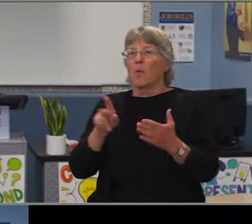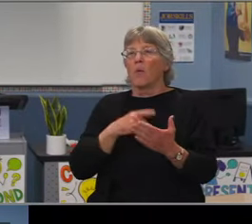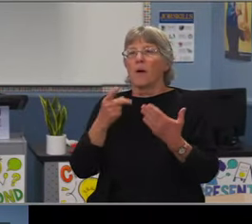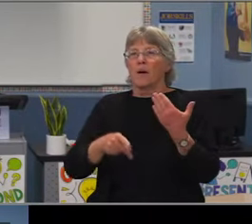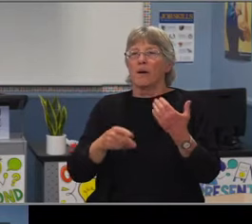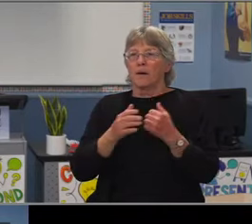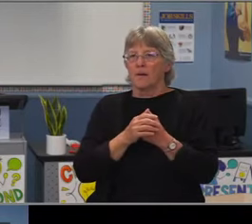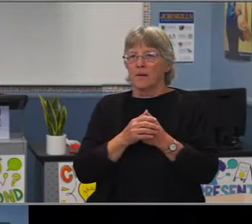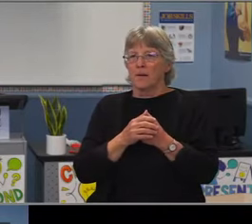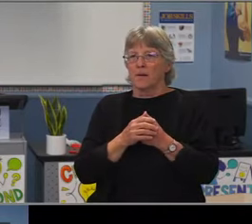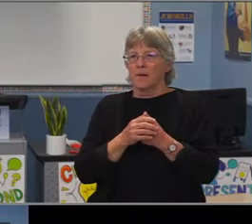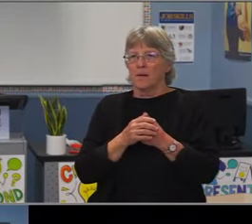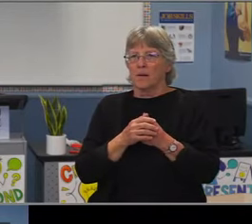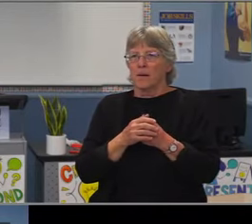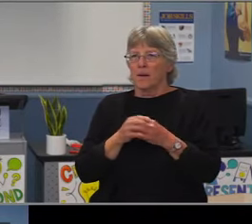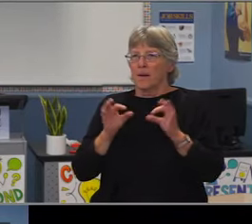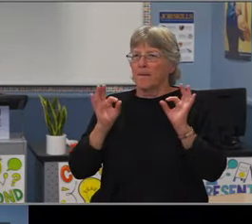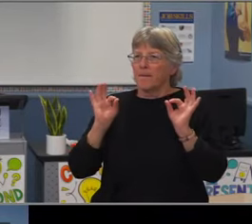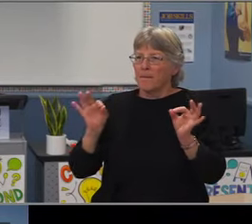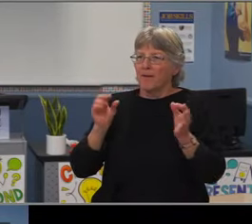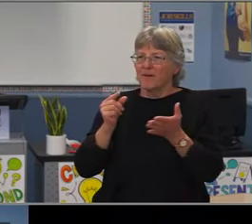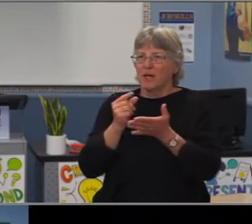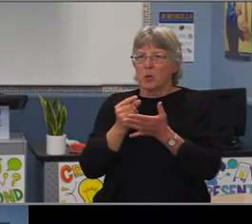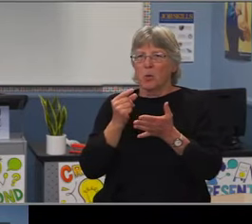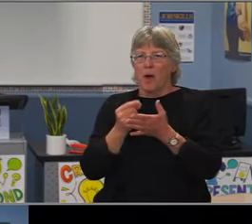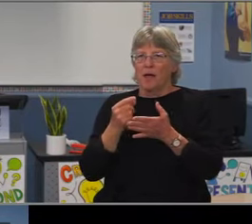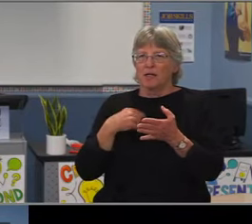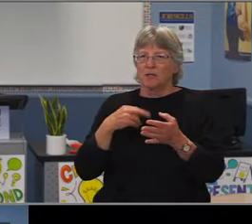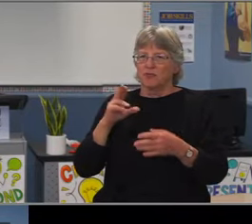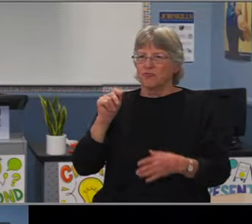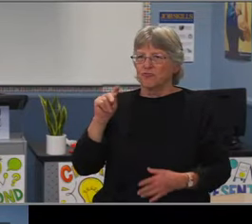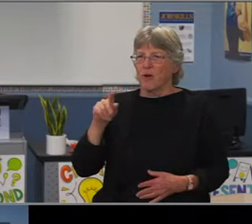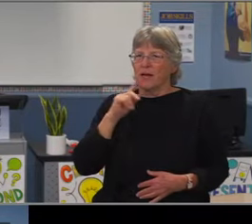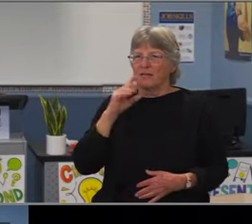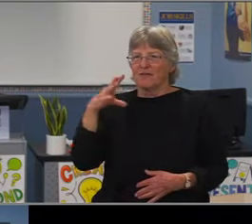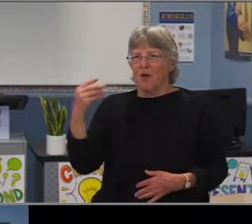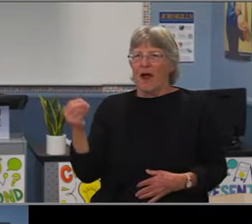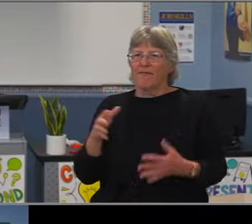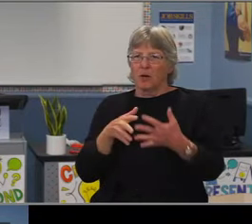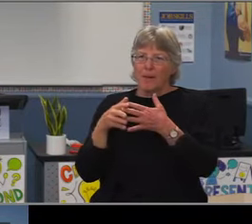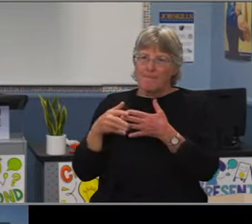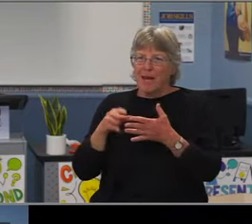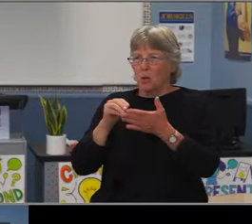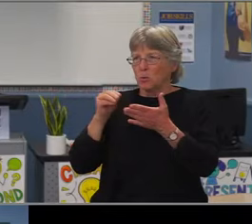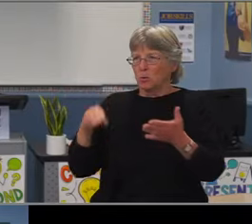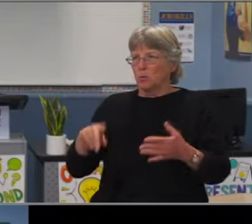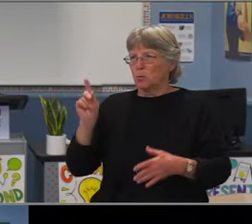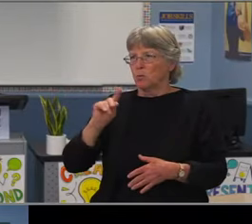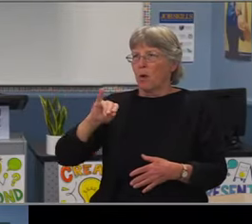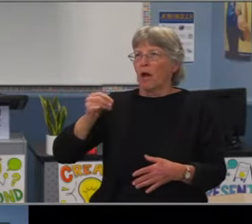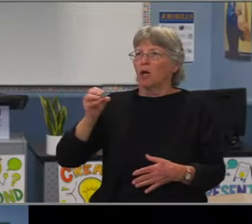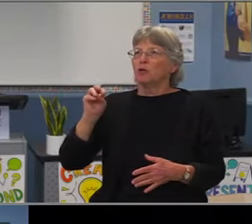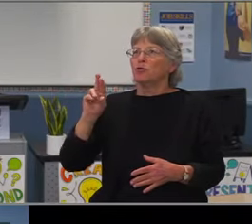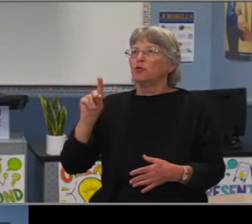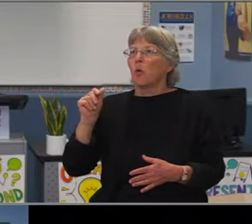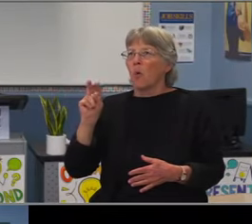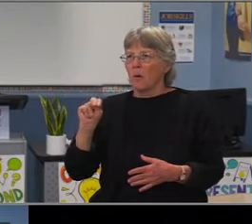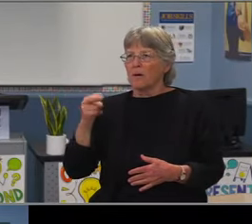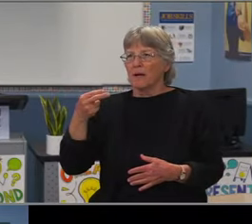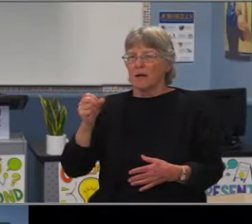And now we will be spending the last part of our meeting honoring our two retiring board members.